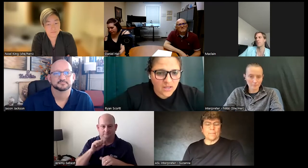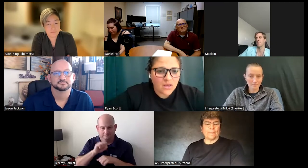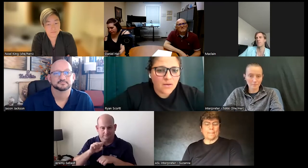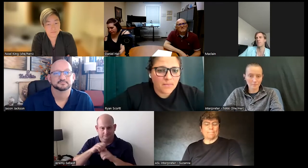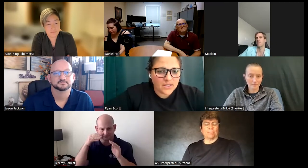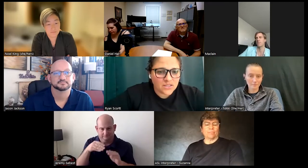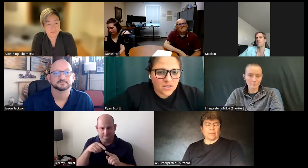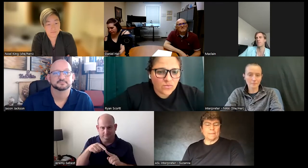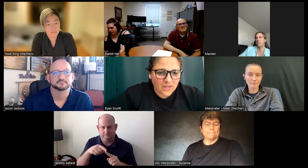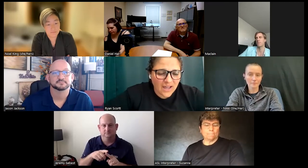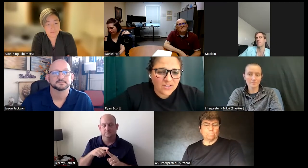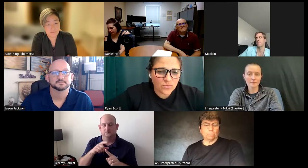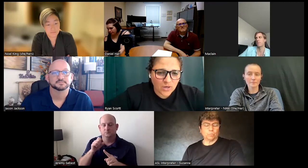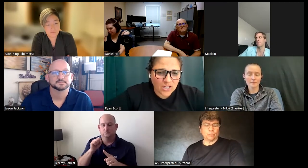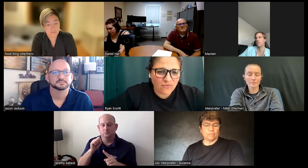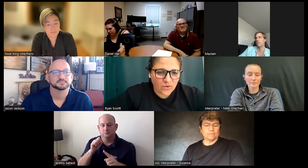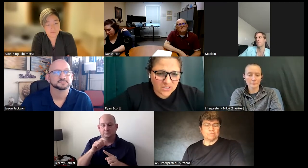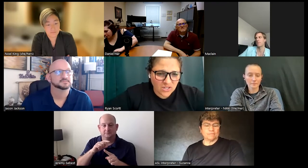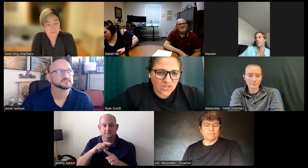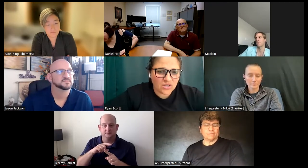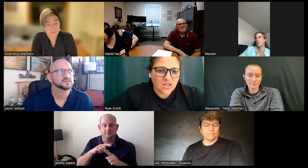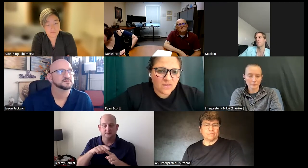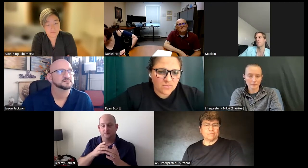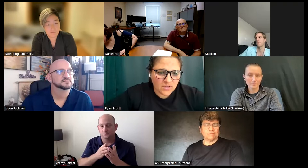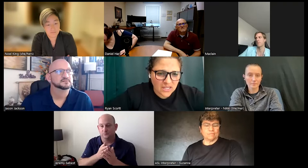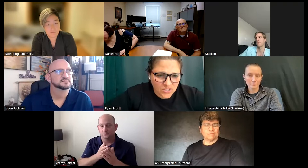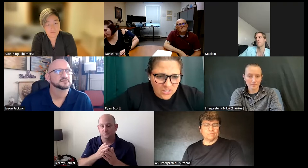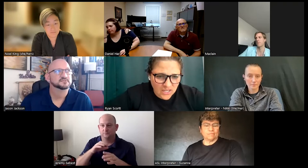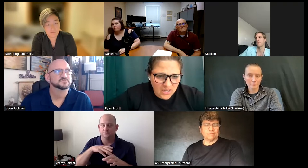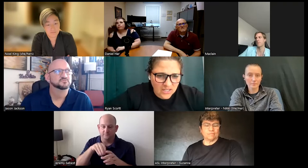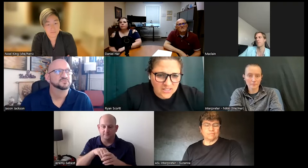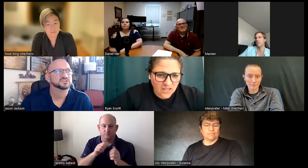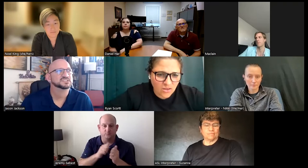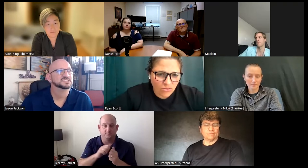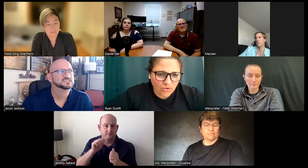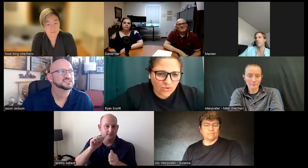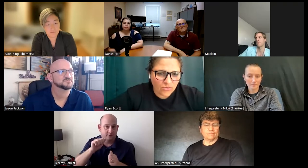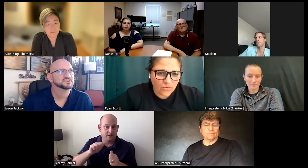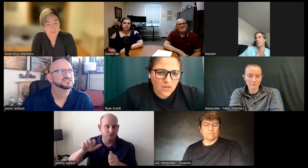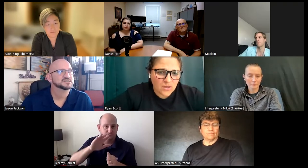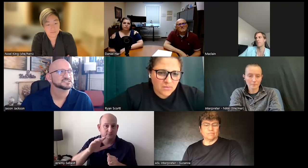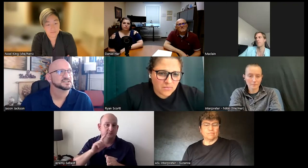but really having to work and focus on the communication and getting through